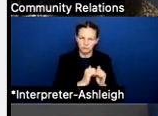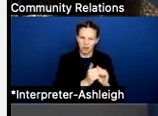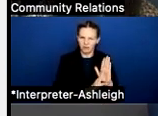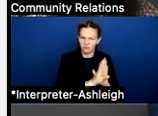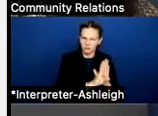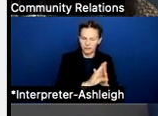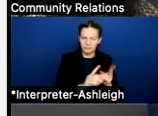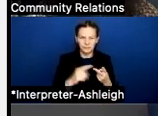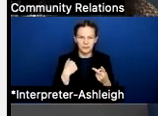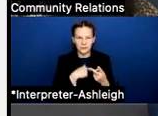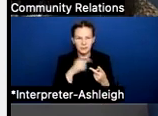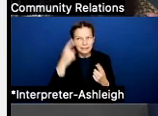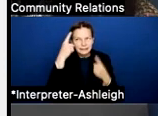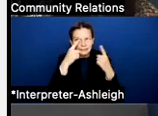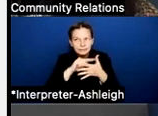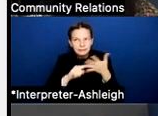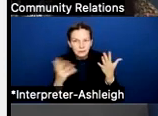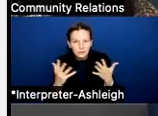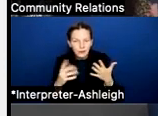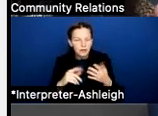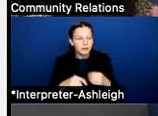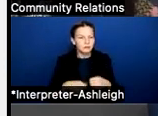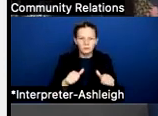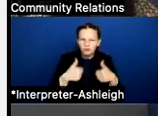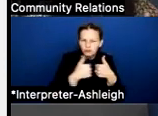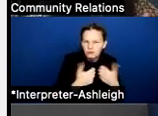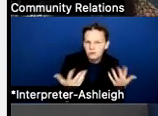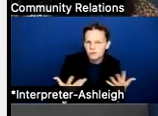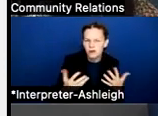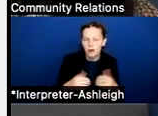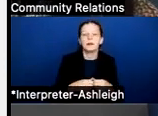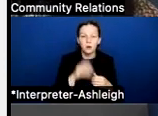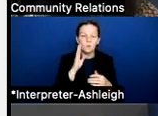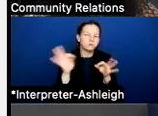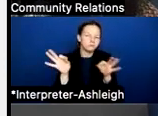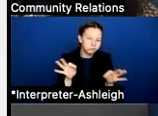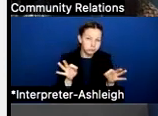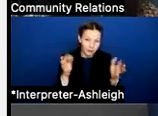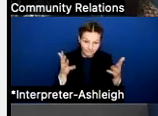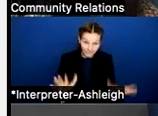and the challenges that go into it. And once they're done, we'll go ahead and start taking audience questions. For those with us tonight,